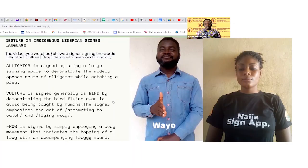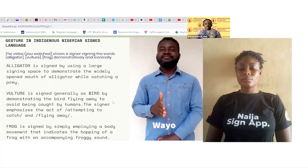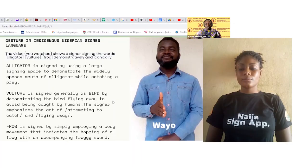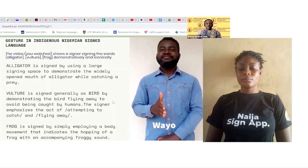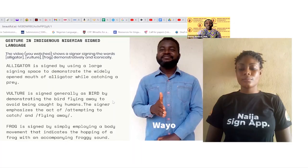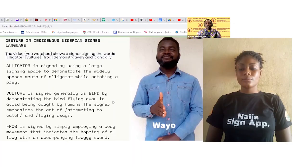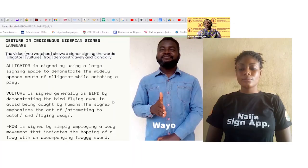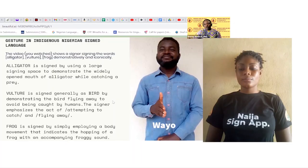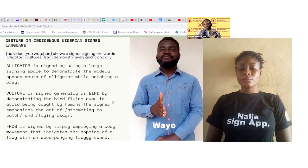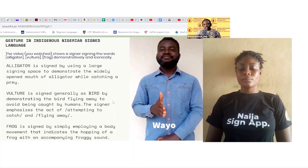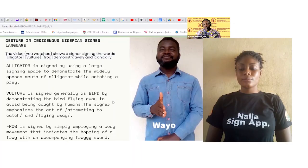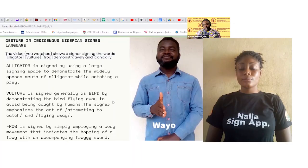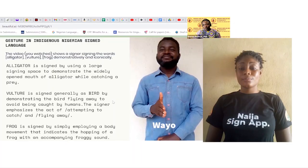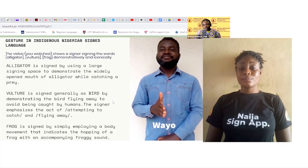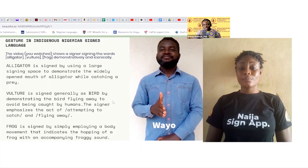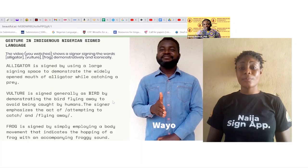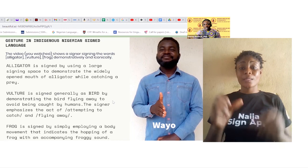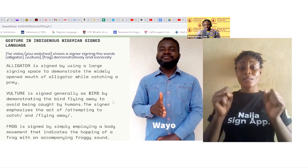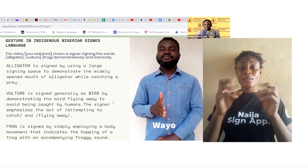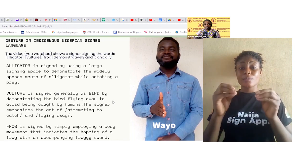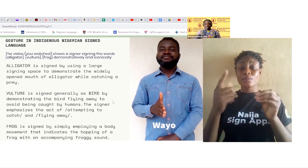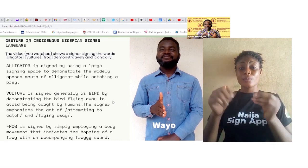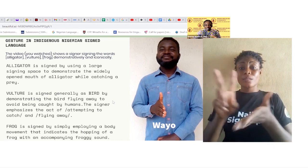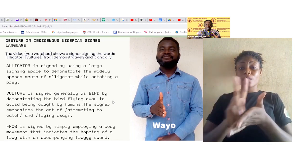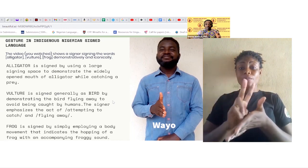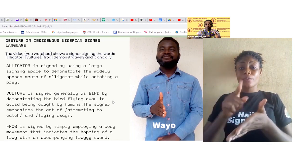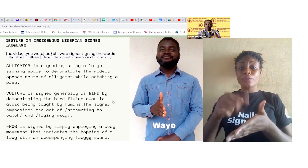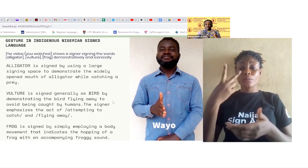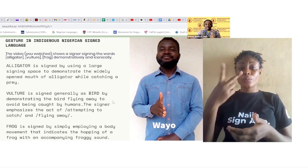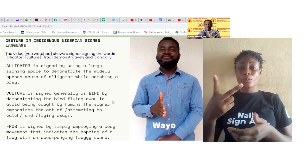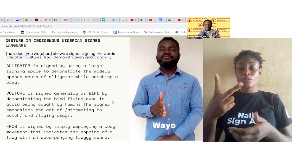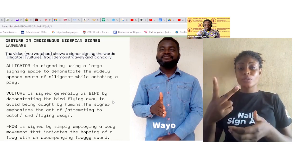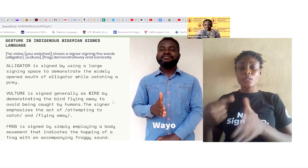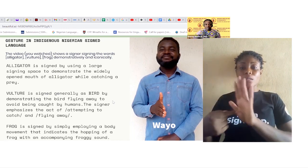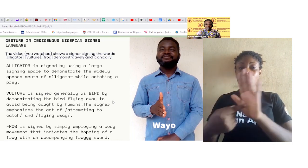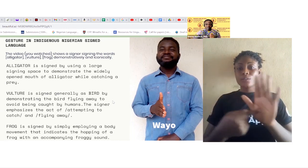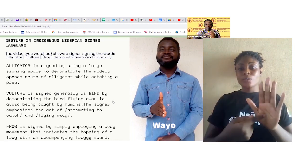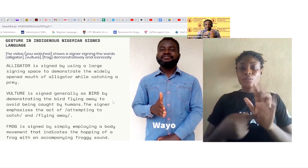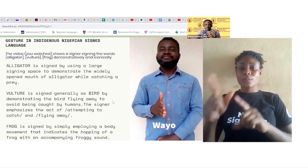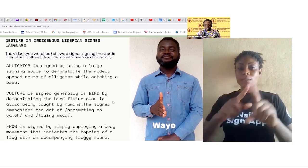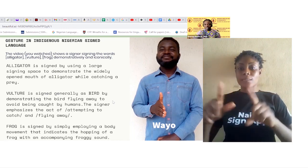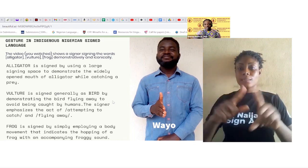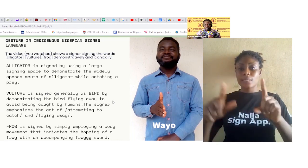So the video you watched shows a signer signing the words alligator, vulture,